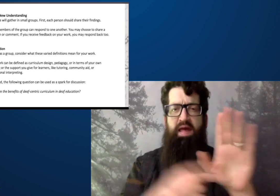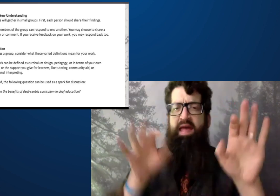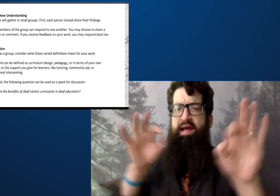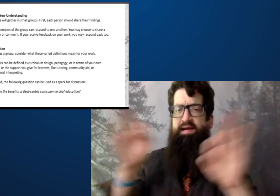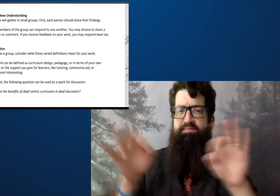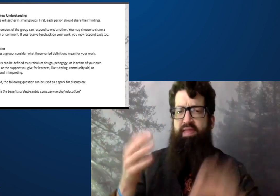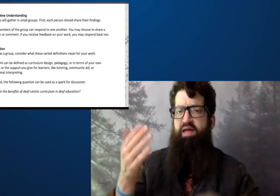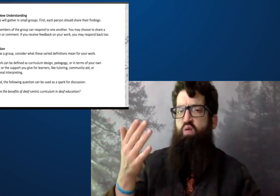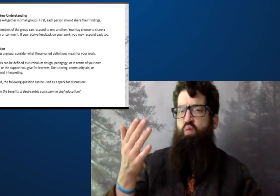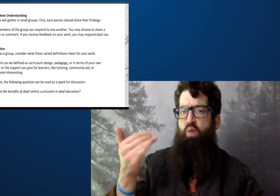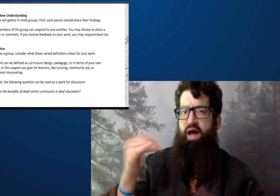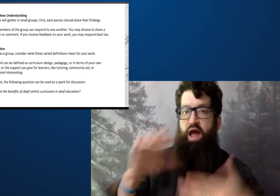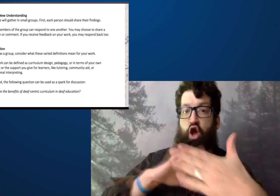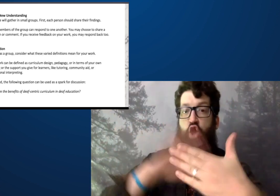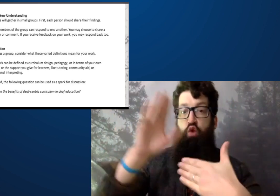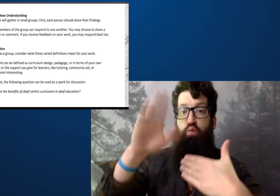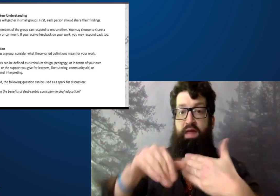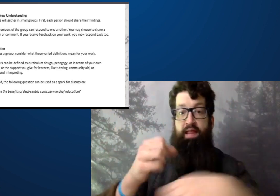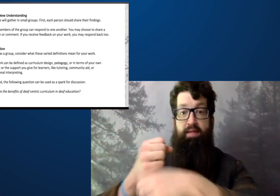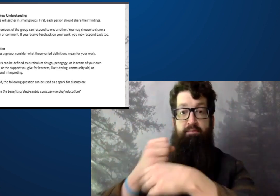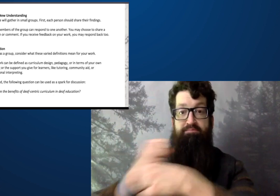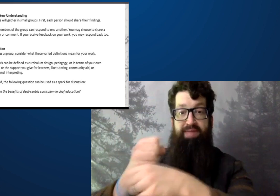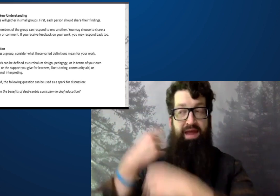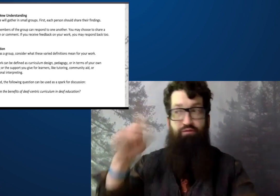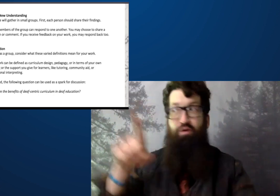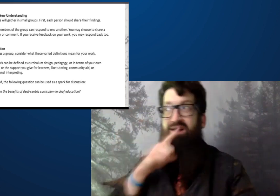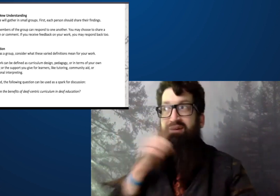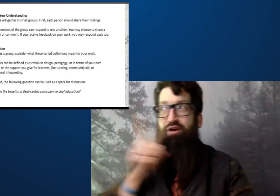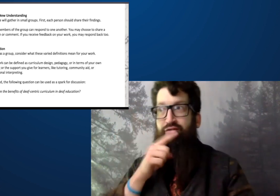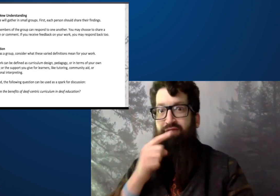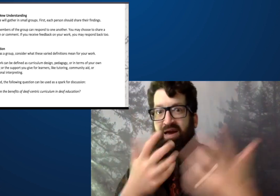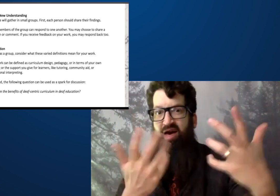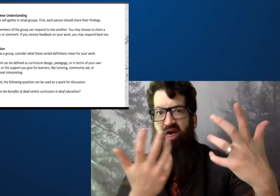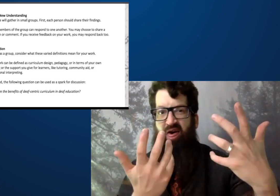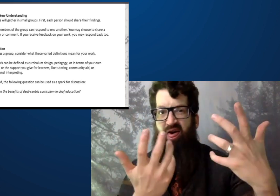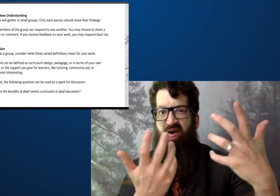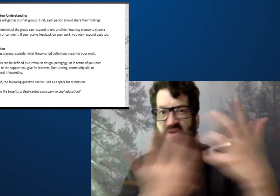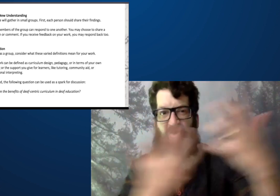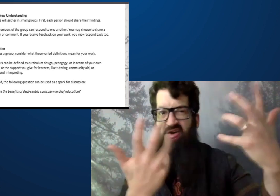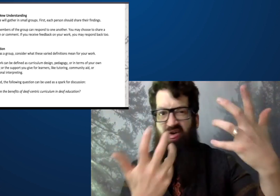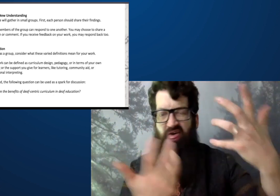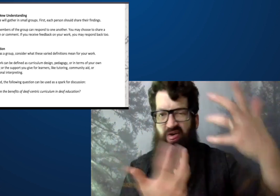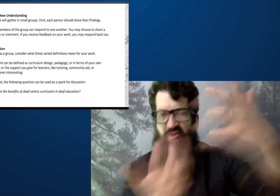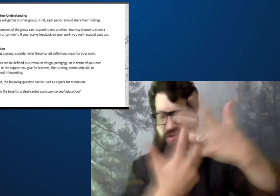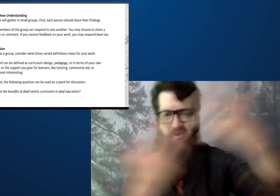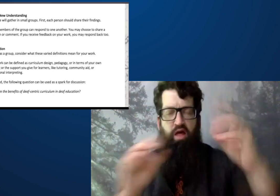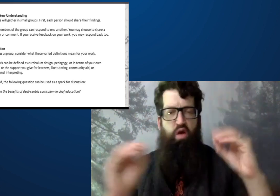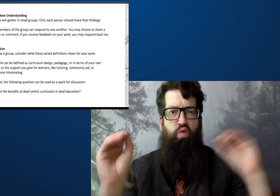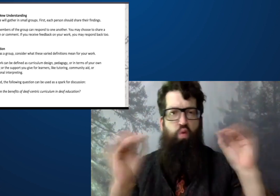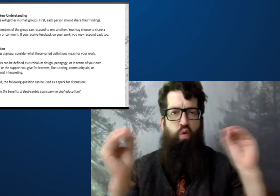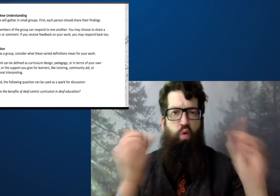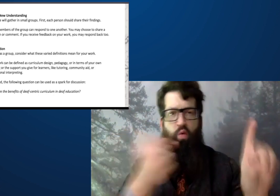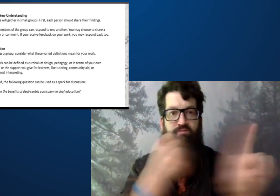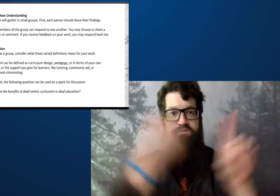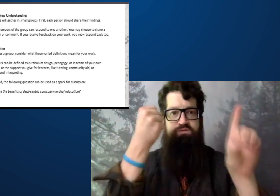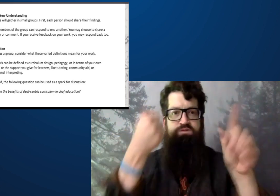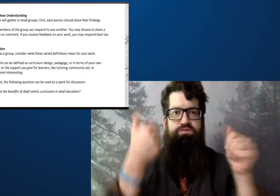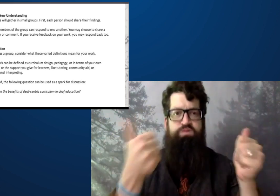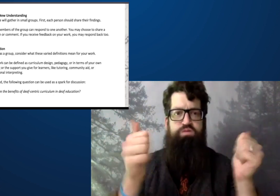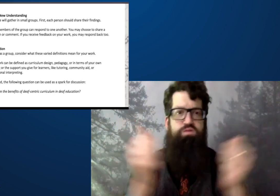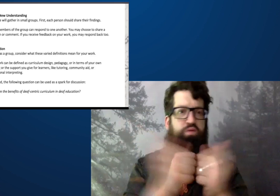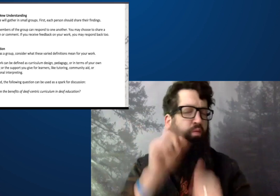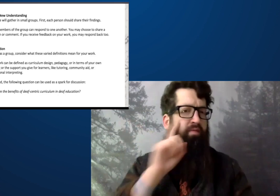connections and how curriculum can be made for the hearing world or for hearing